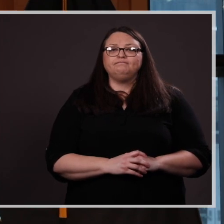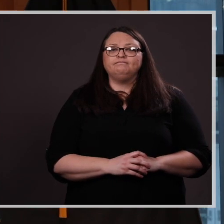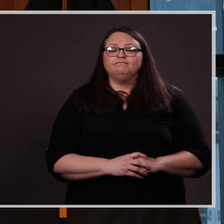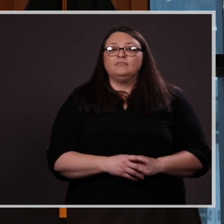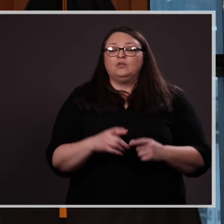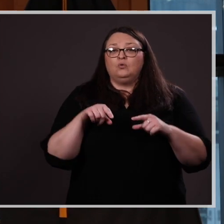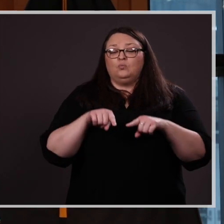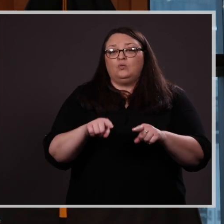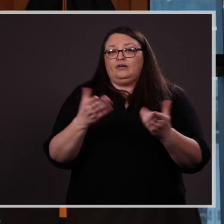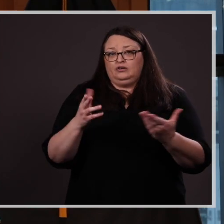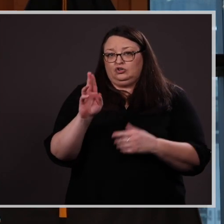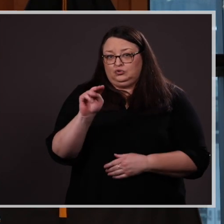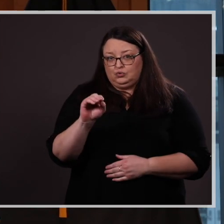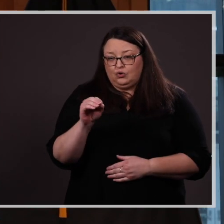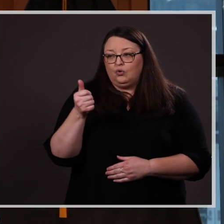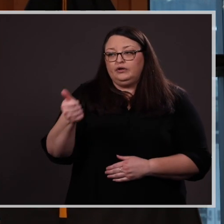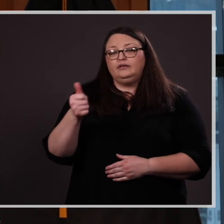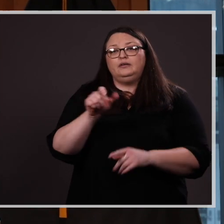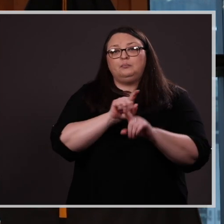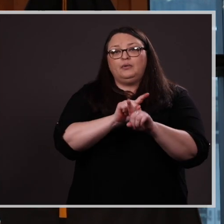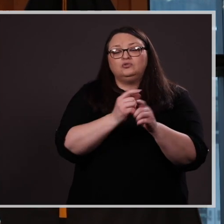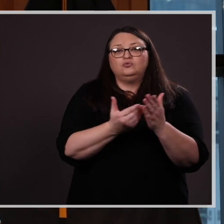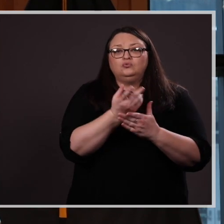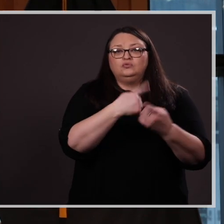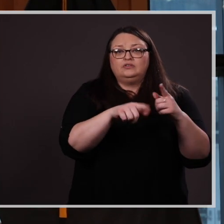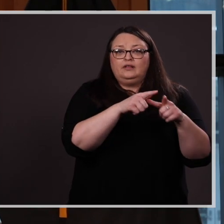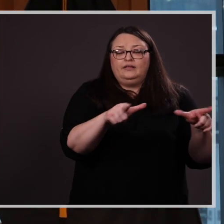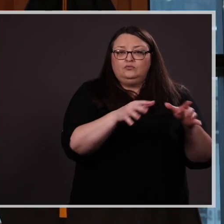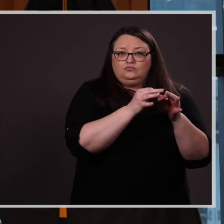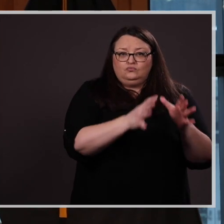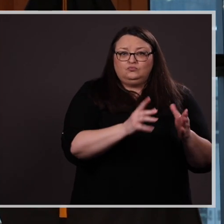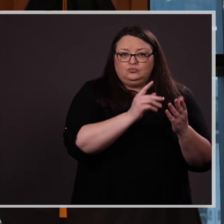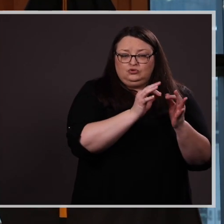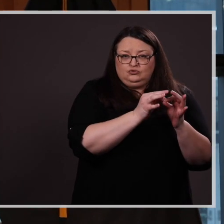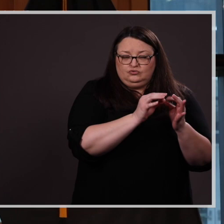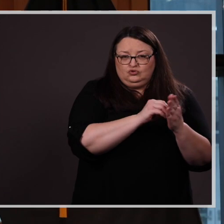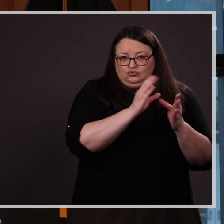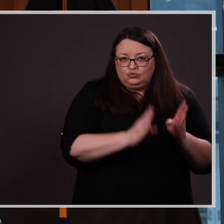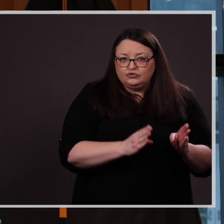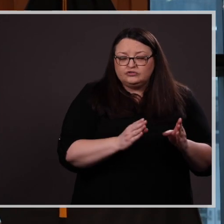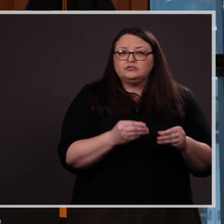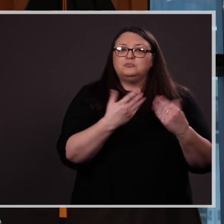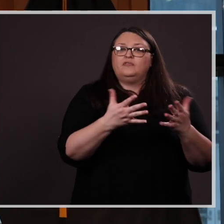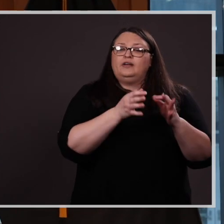While at UNO, Kolten mentored new Sign Language Interpreter students; provided interpreting